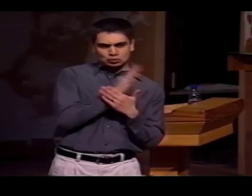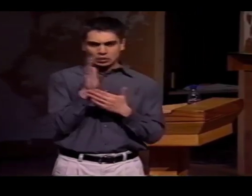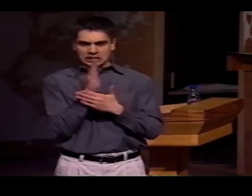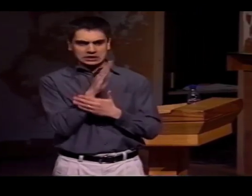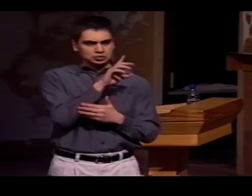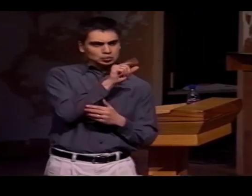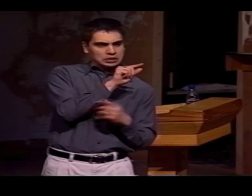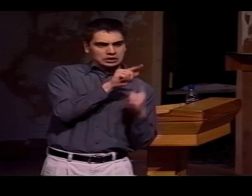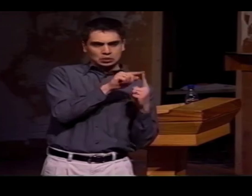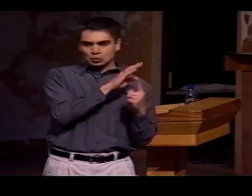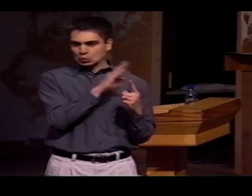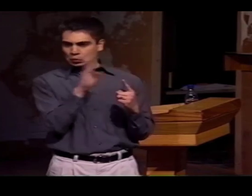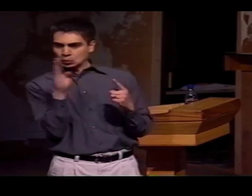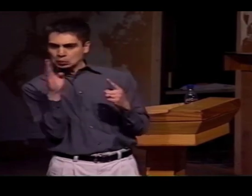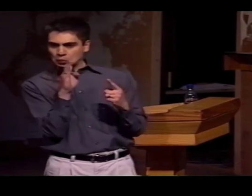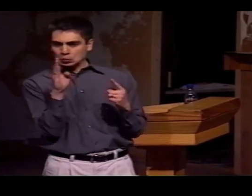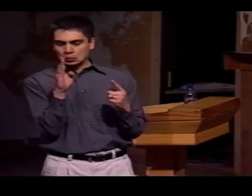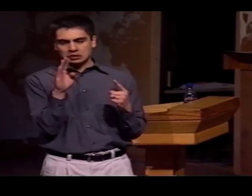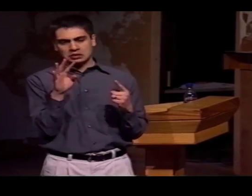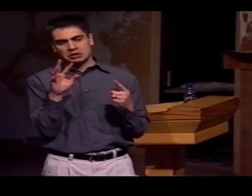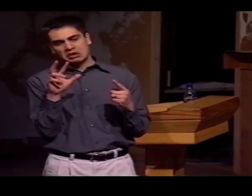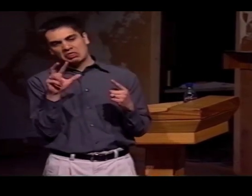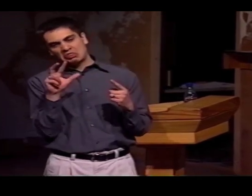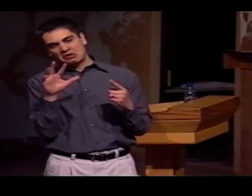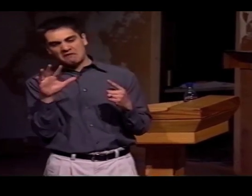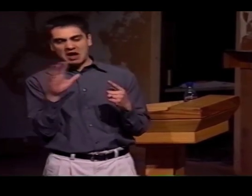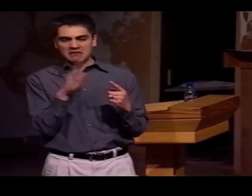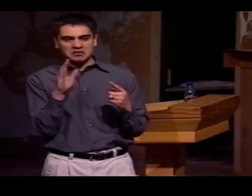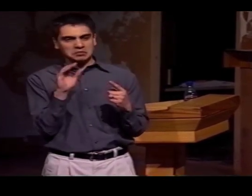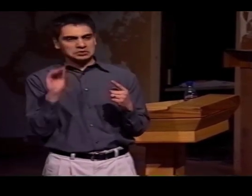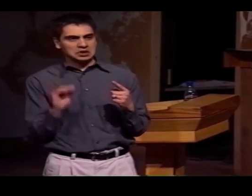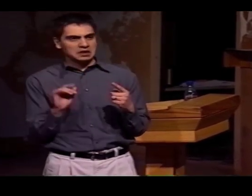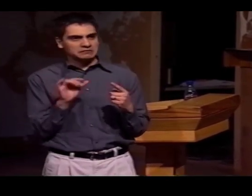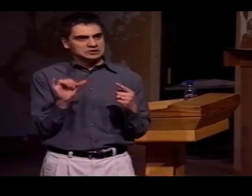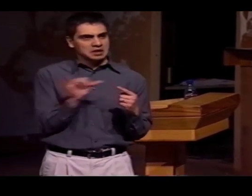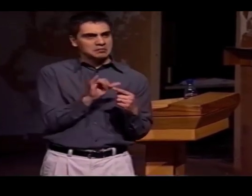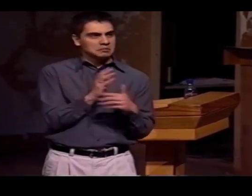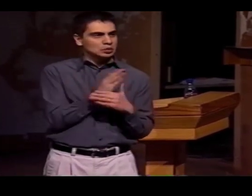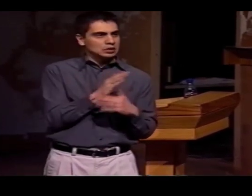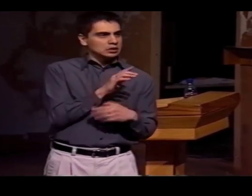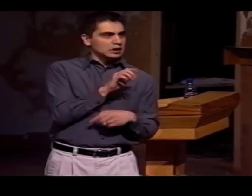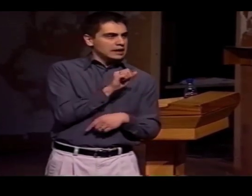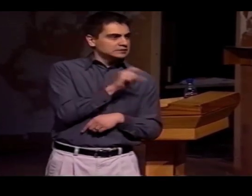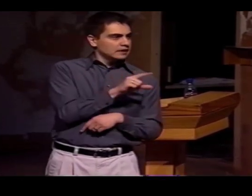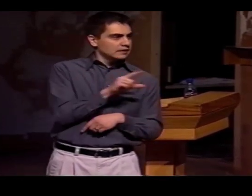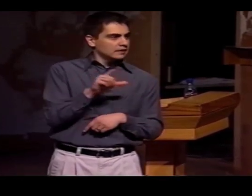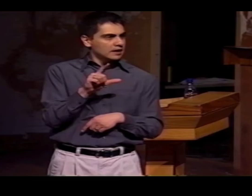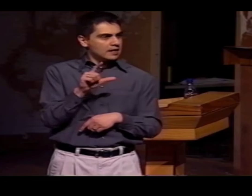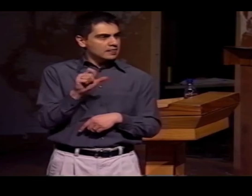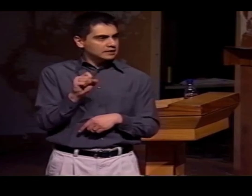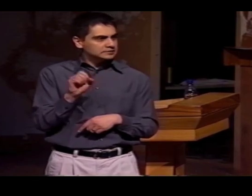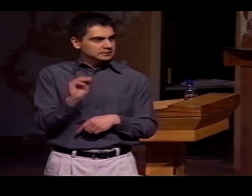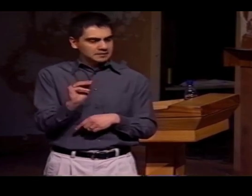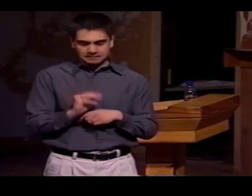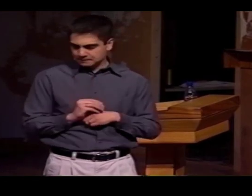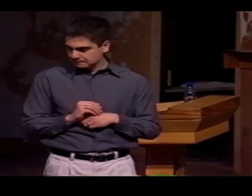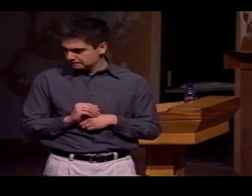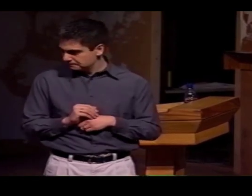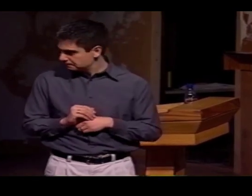AND THAT'S THE THING THAT'S BETWEEN 20% TO 30%, 35% THAT I MENTIONED EARLIER, AND THAT'S WHERE LSM AND ASL